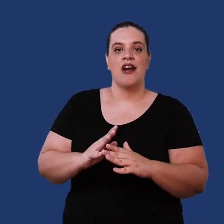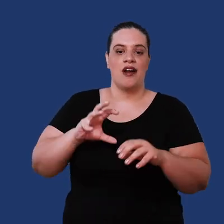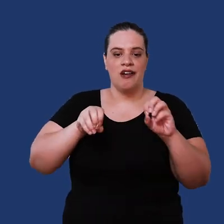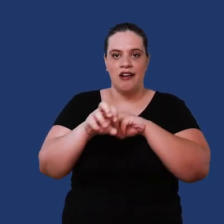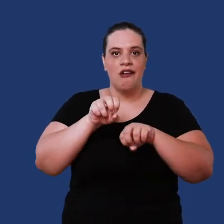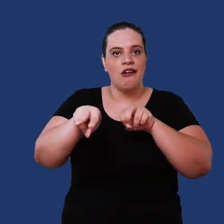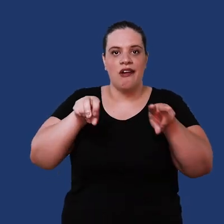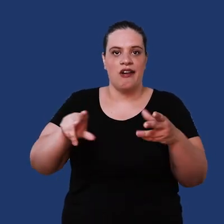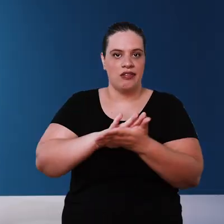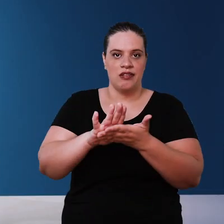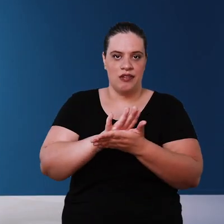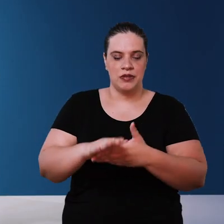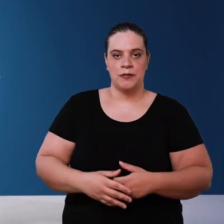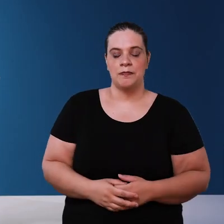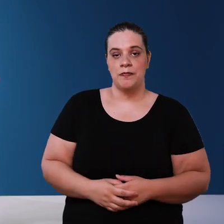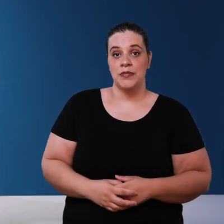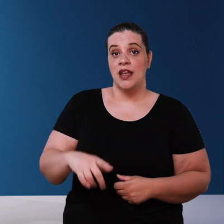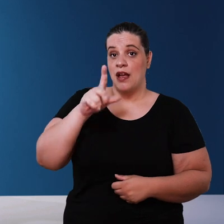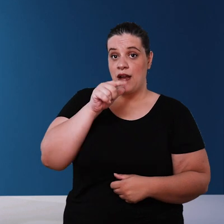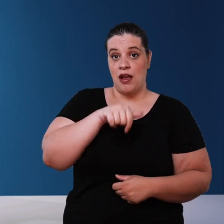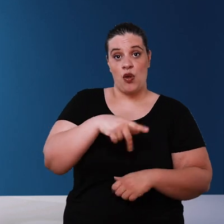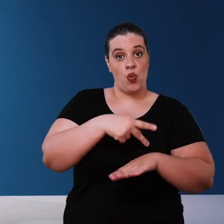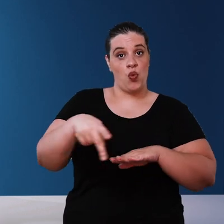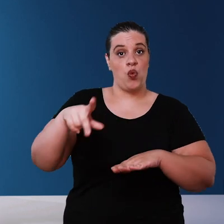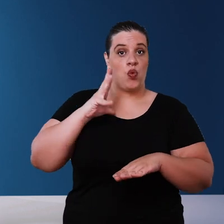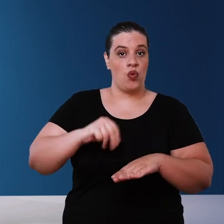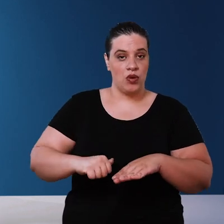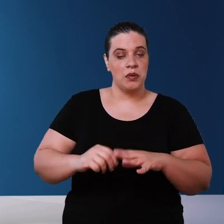no longer be able to reproduce this water it becomes sterile a quality in which there is